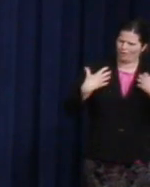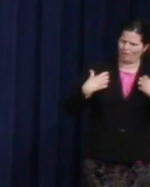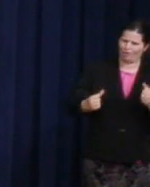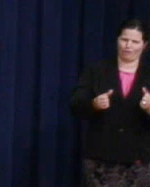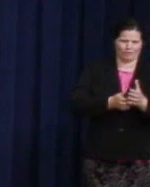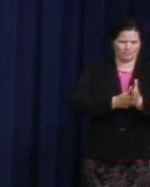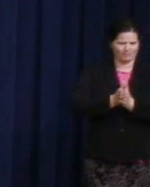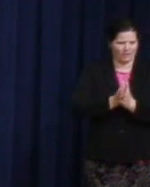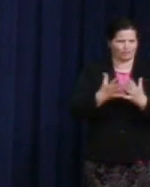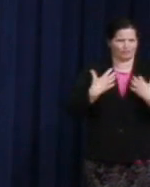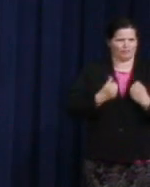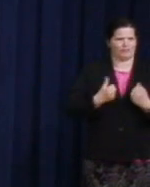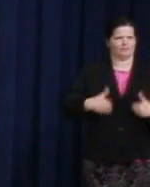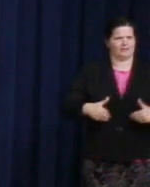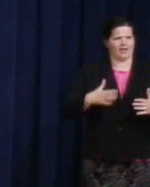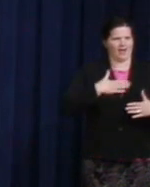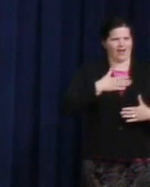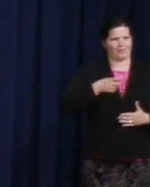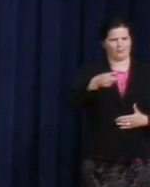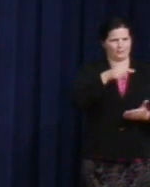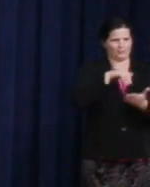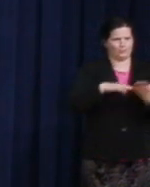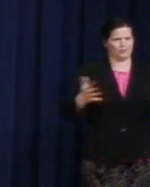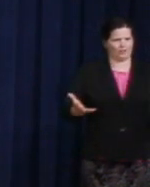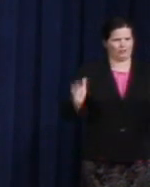So we're so glad you could all be with us today. Thank you for coming.